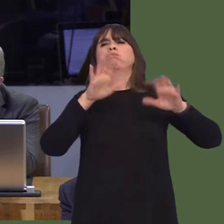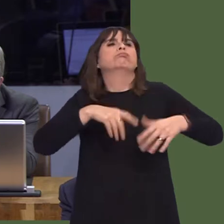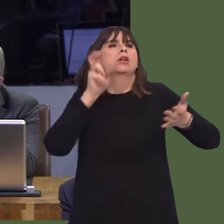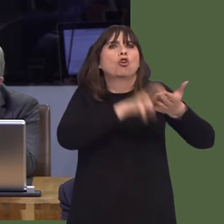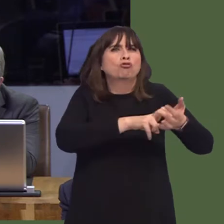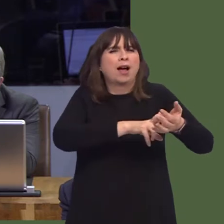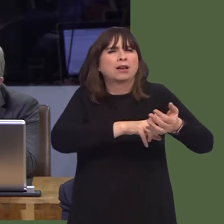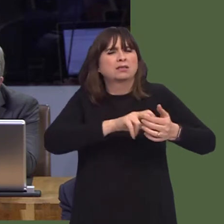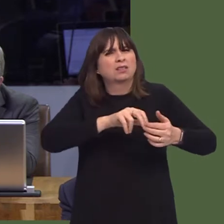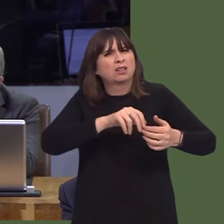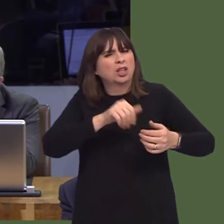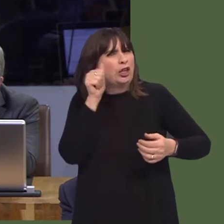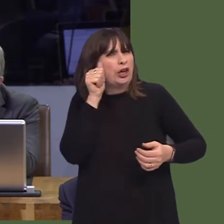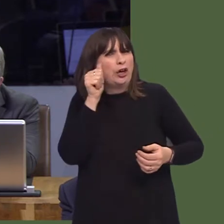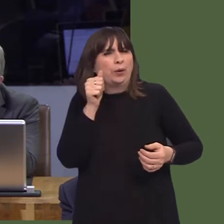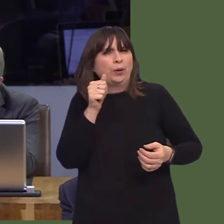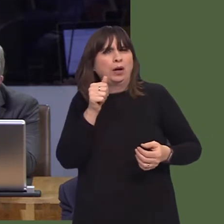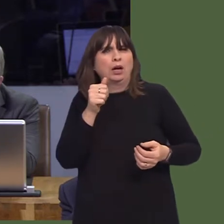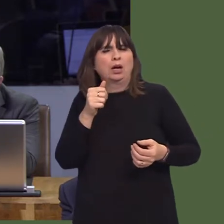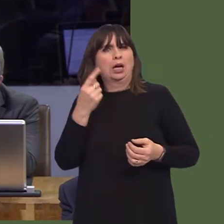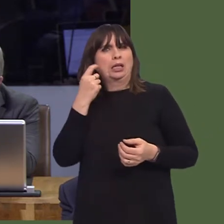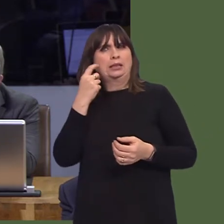workers in our NHS about serious problems with staff morale and well-being.